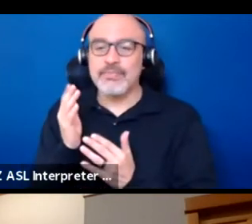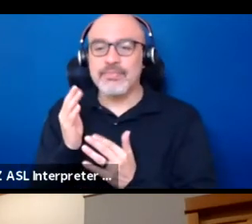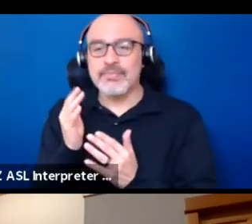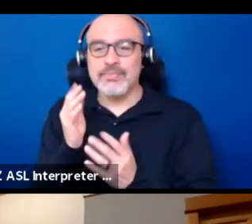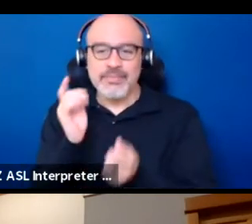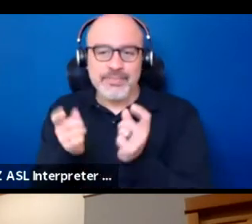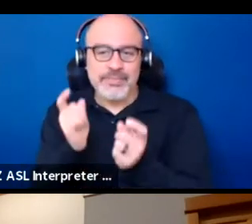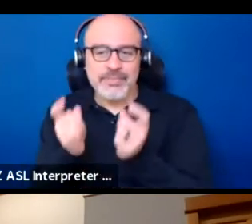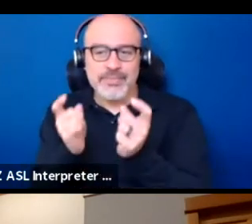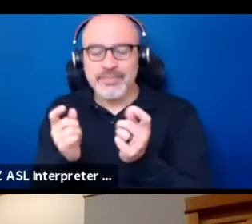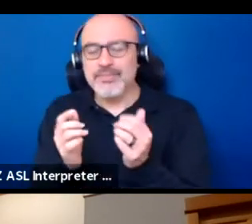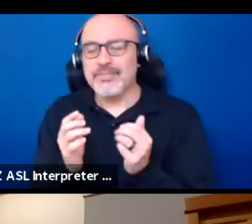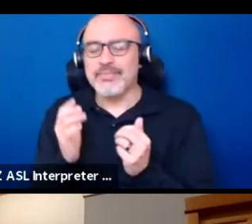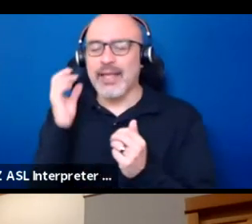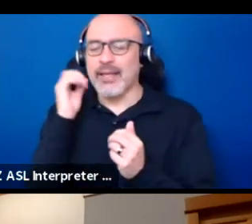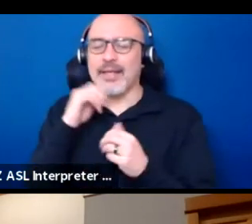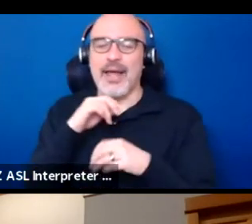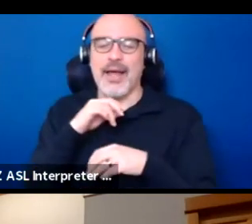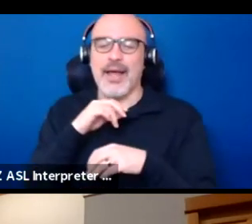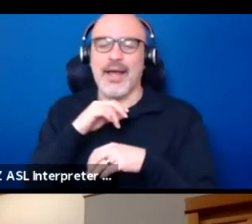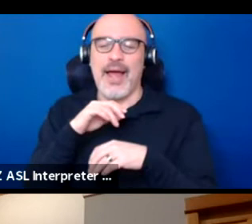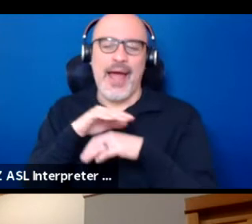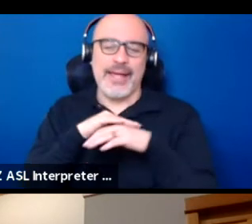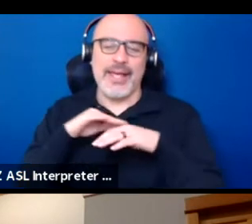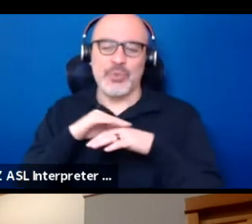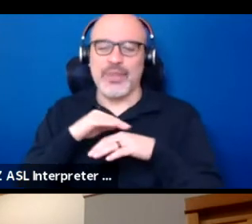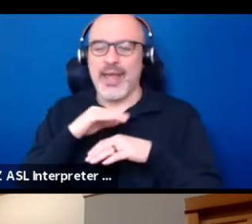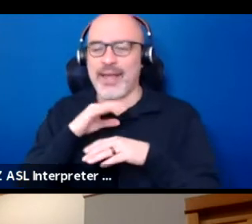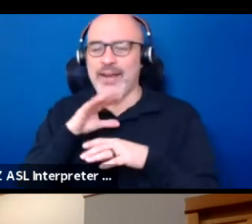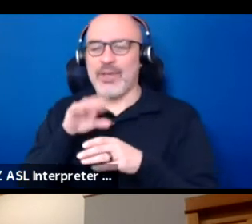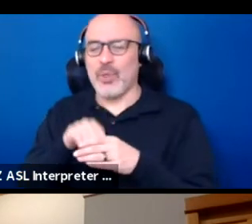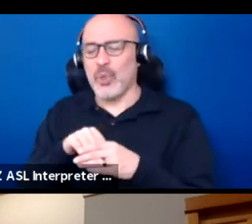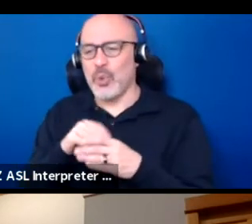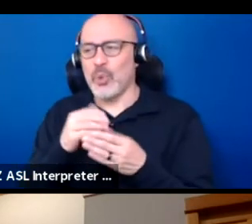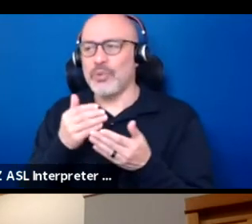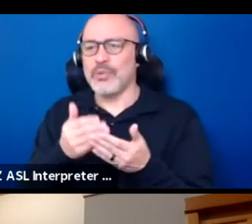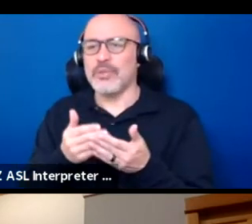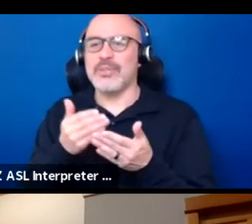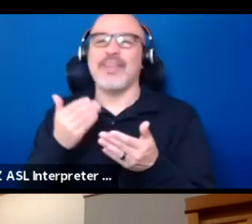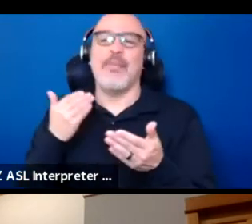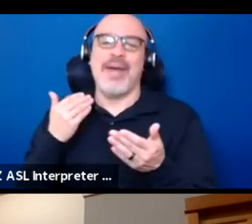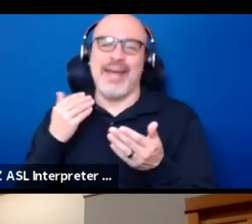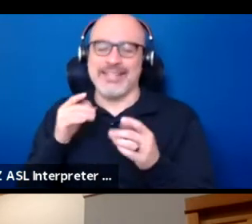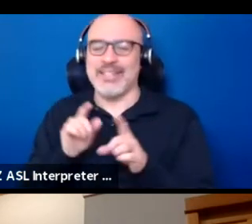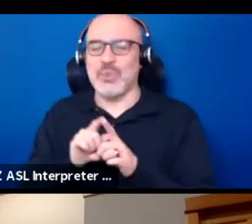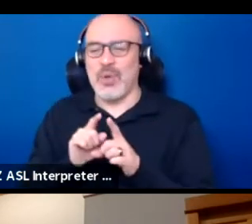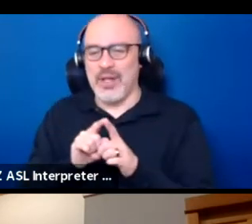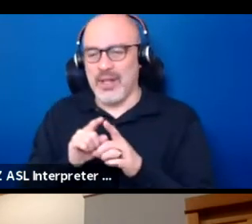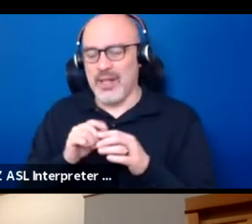which I guess with native people always often includes like the past as well. And so yeah.